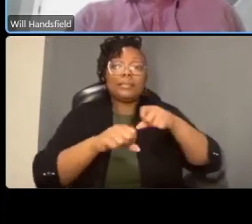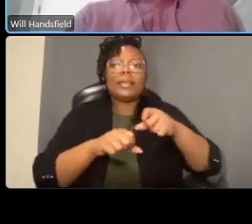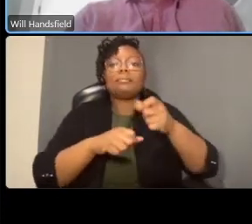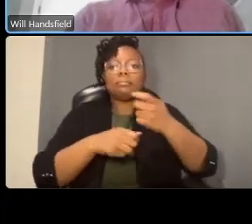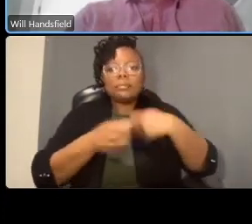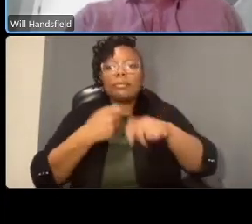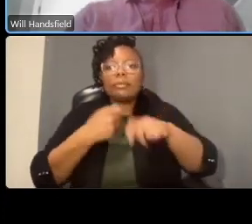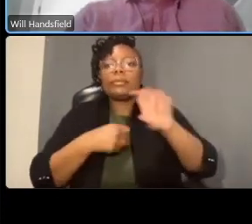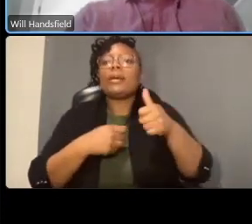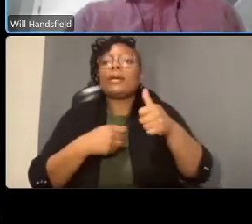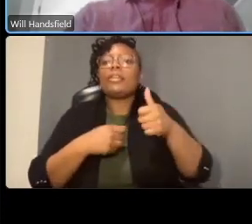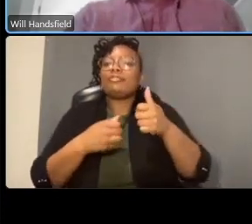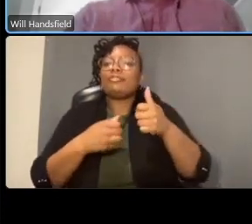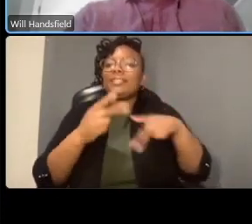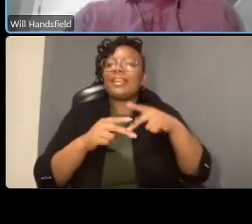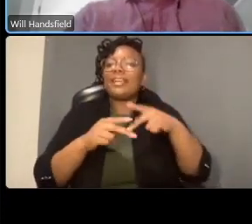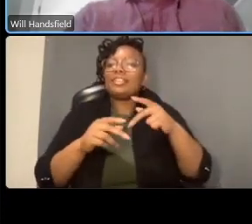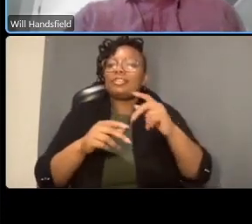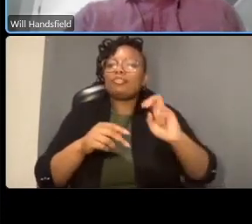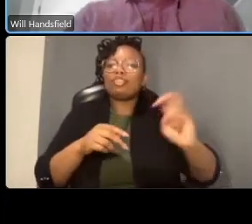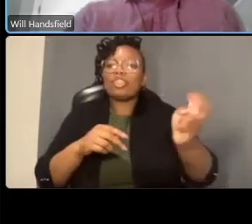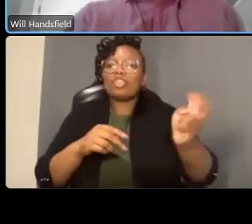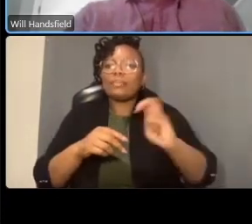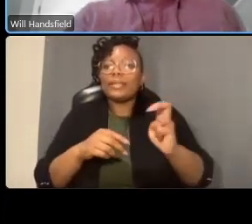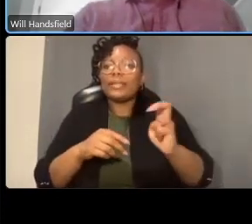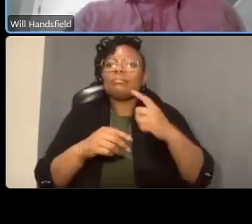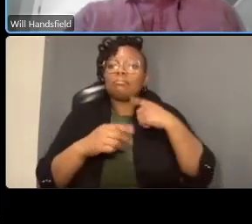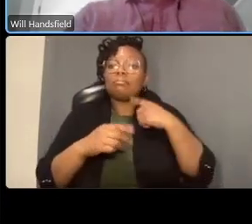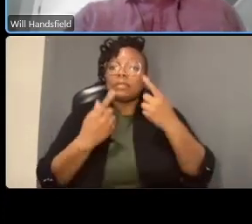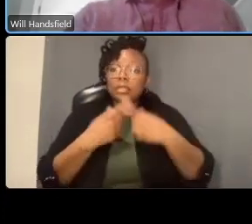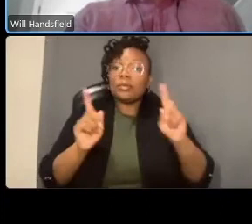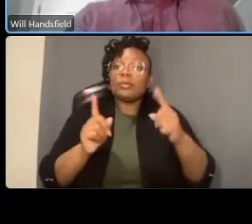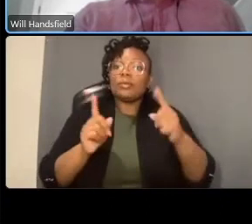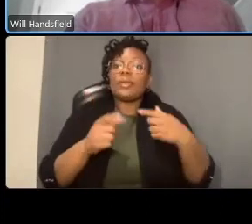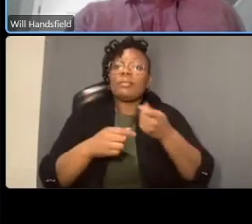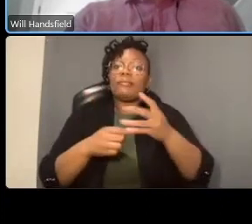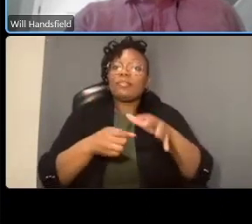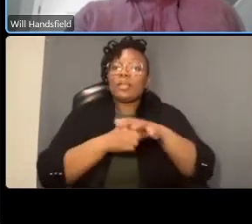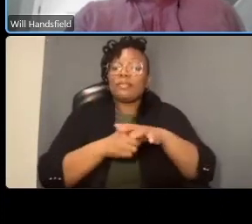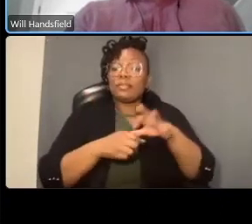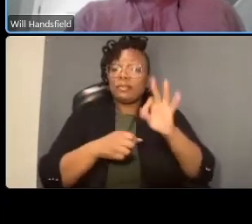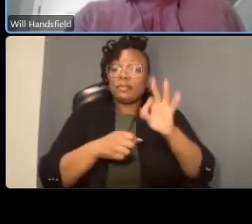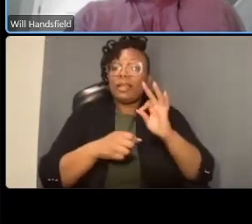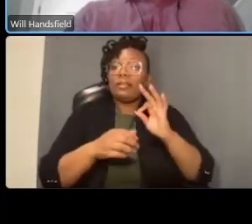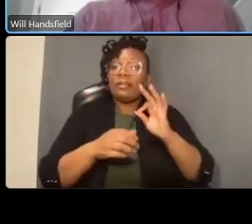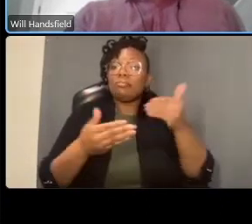that sort of integrated network level um with protected facilities and you know you can just